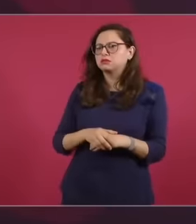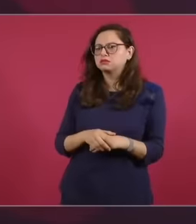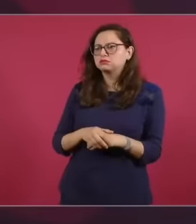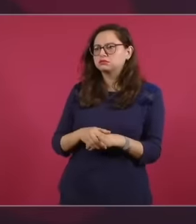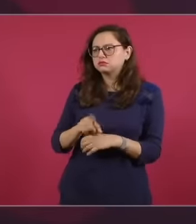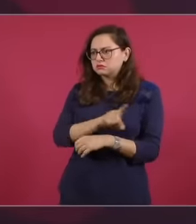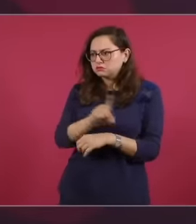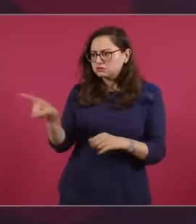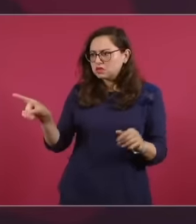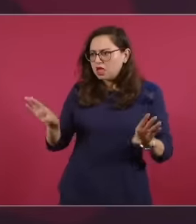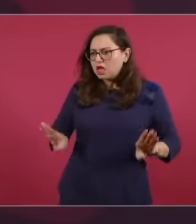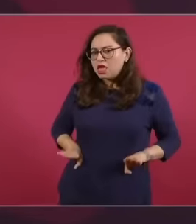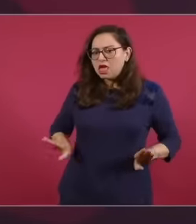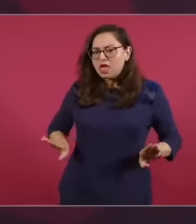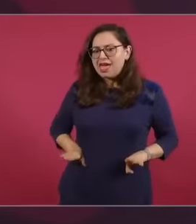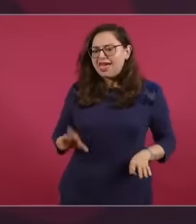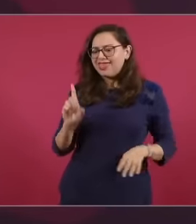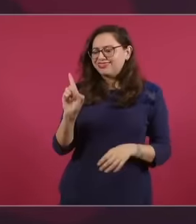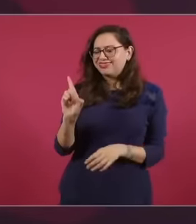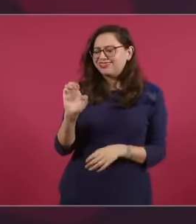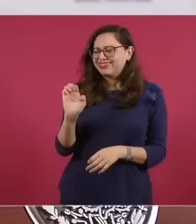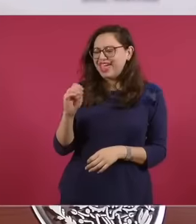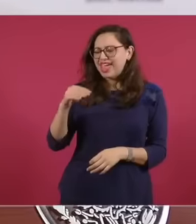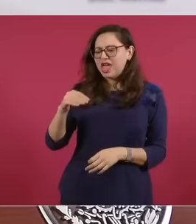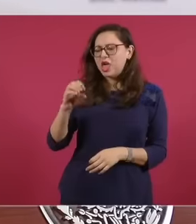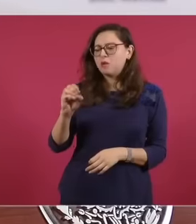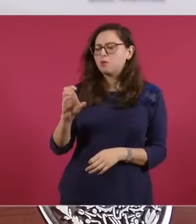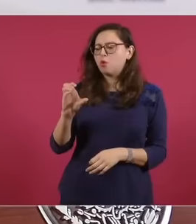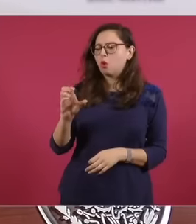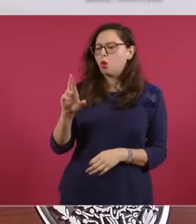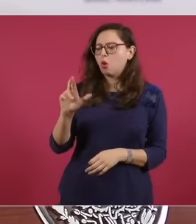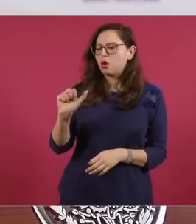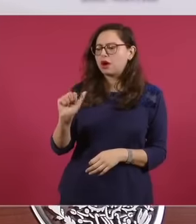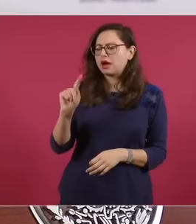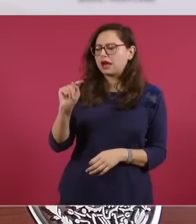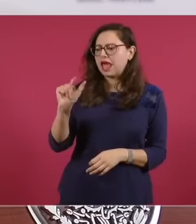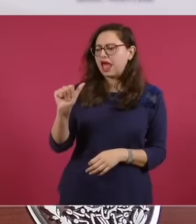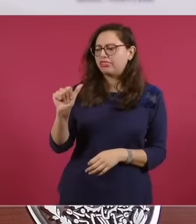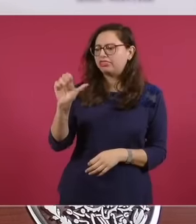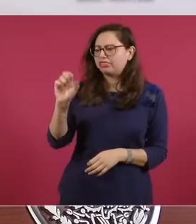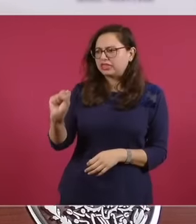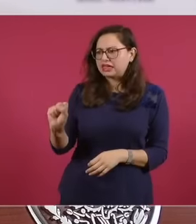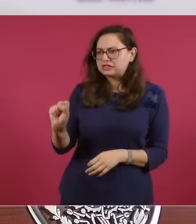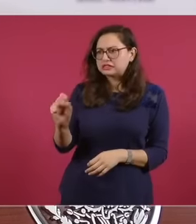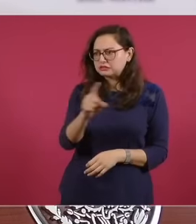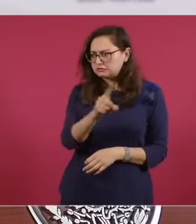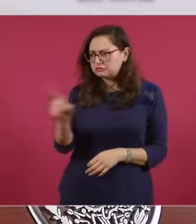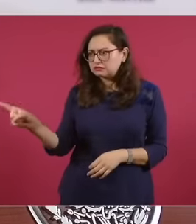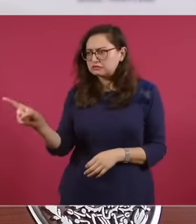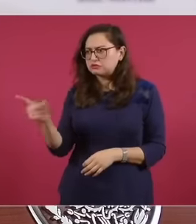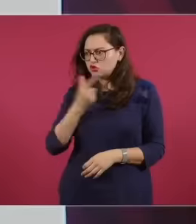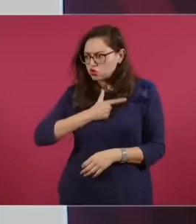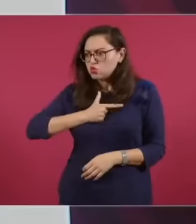if they really want us to live. in an authentic rule of law How